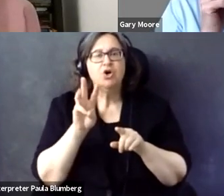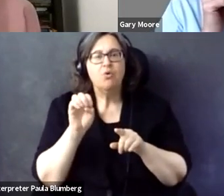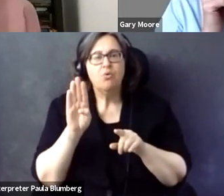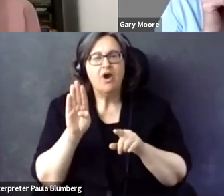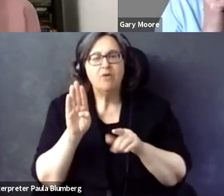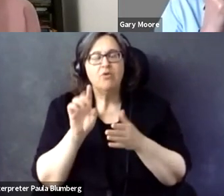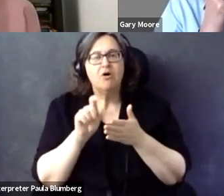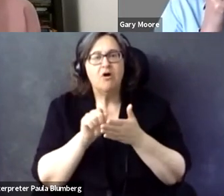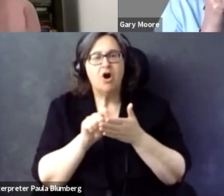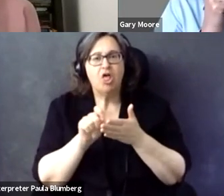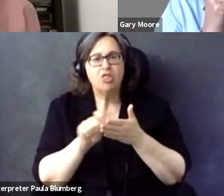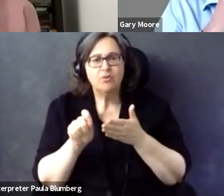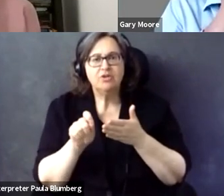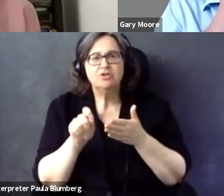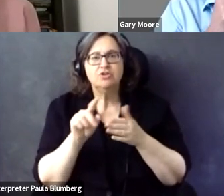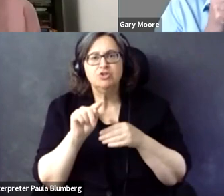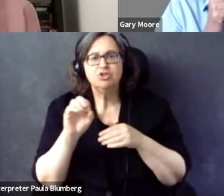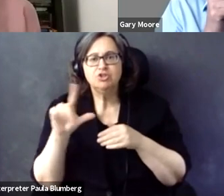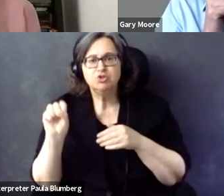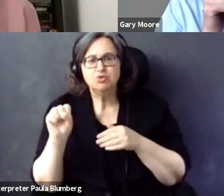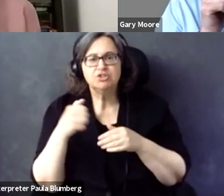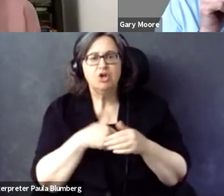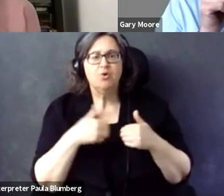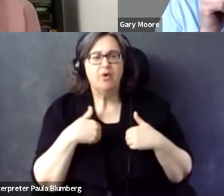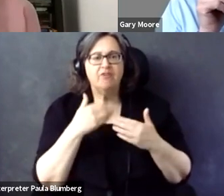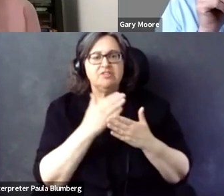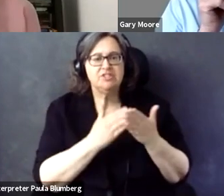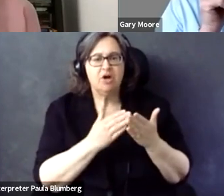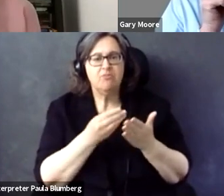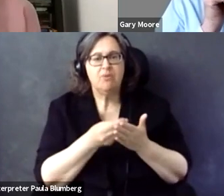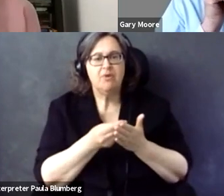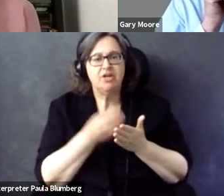has mentioned in terms of, for example, university curricular but in